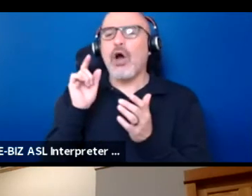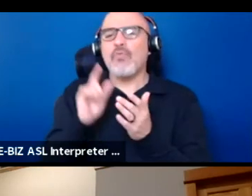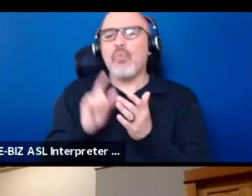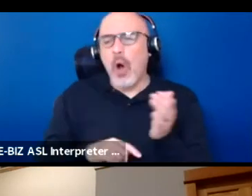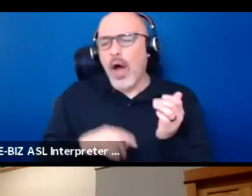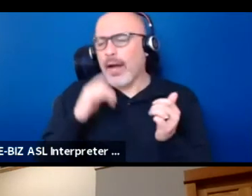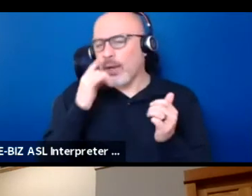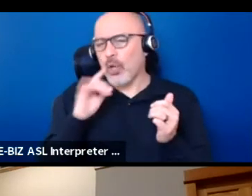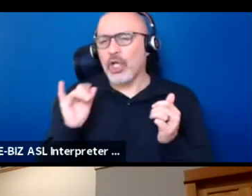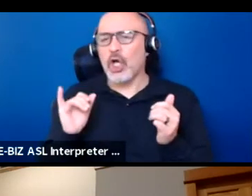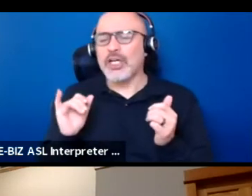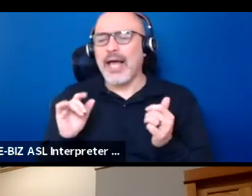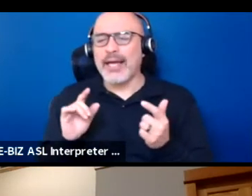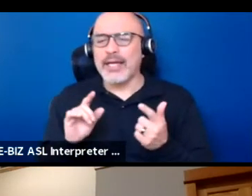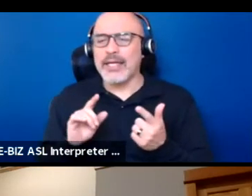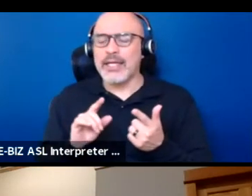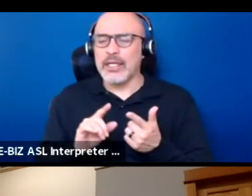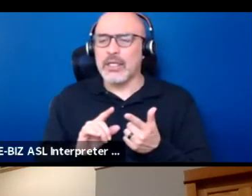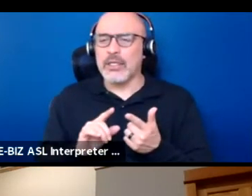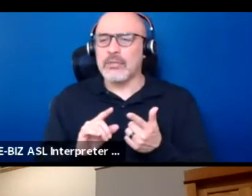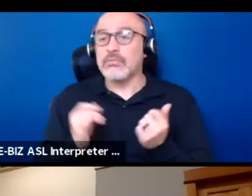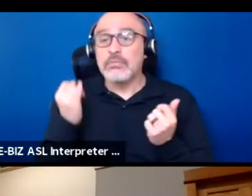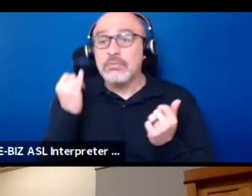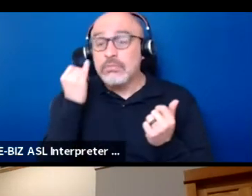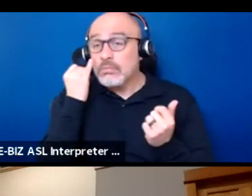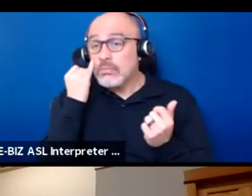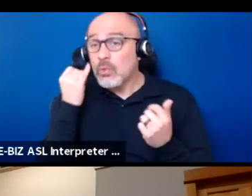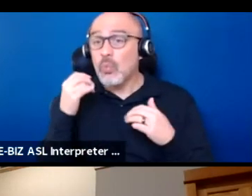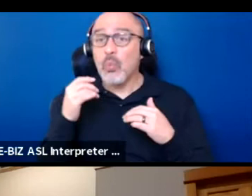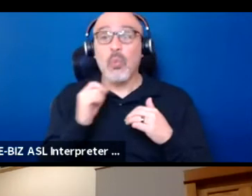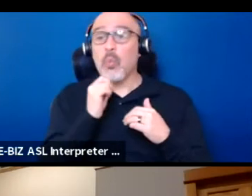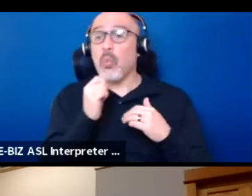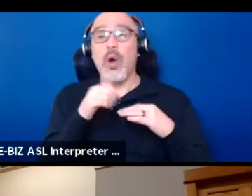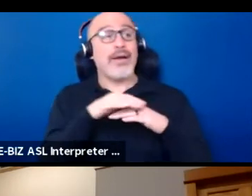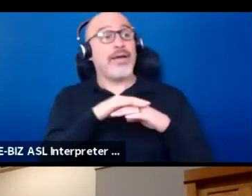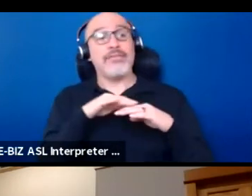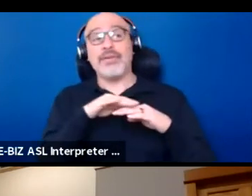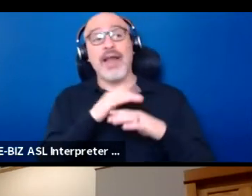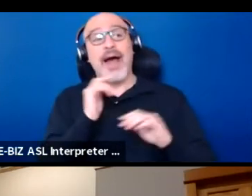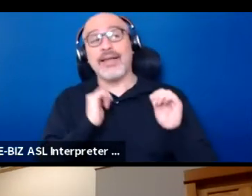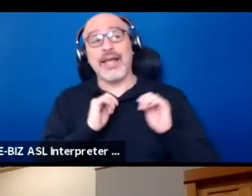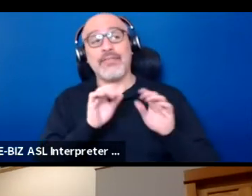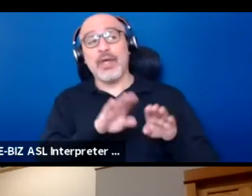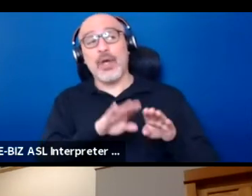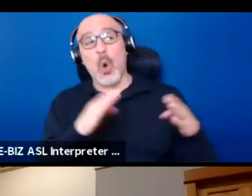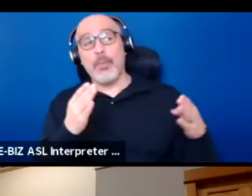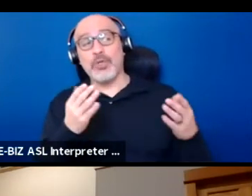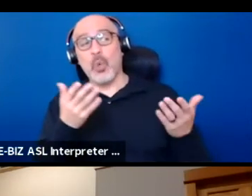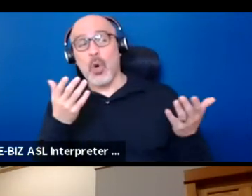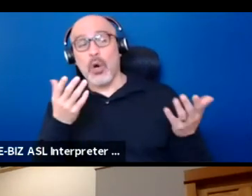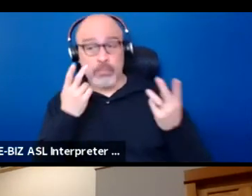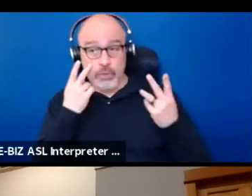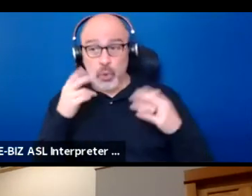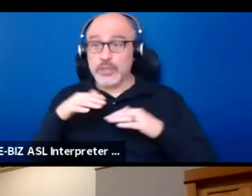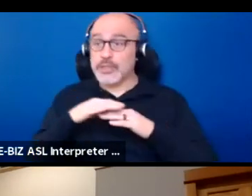to literally what if non-native theater opened its doors and you could see indigenous theater happening?